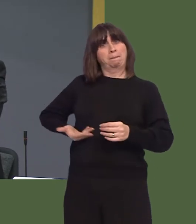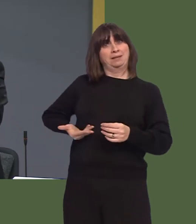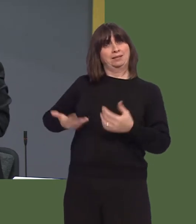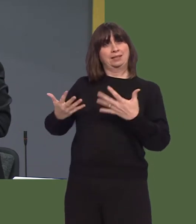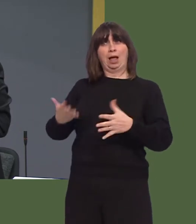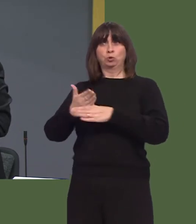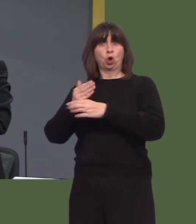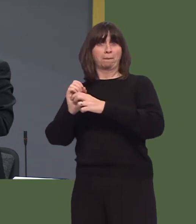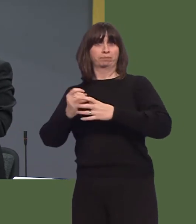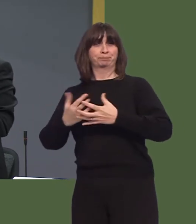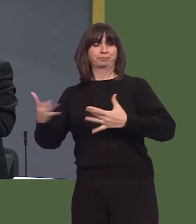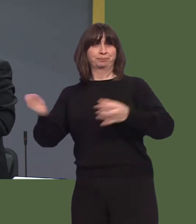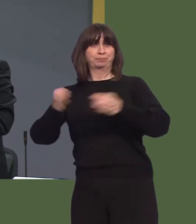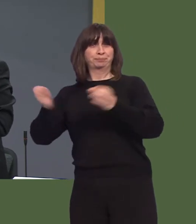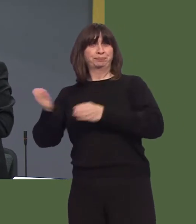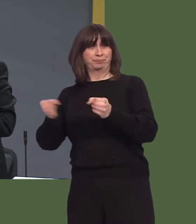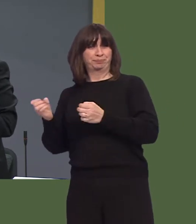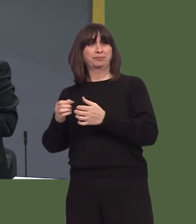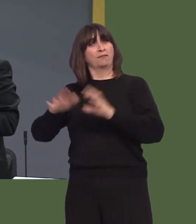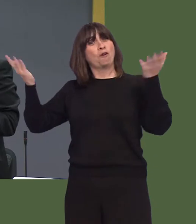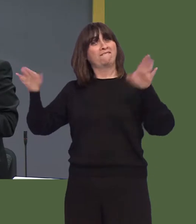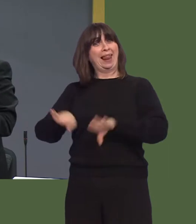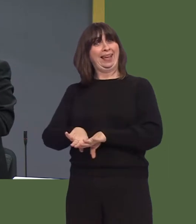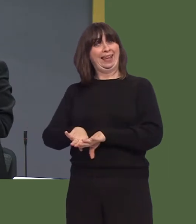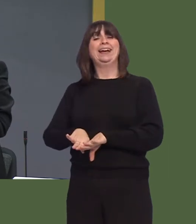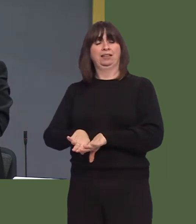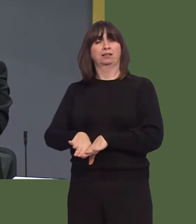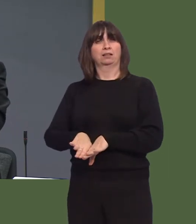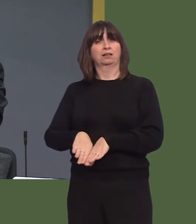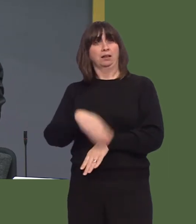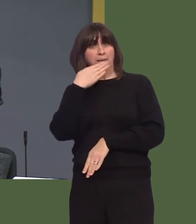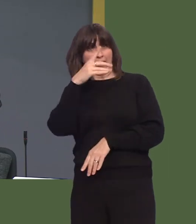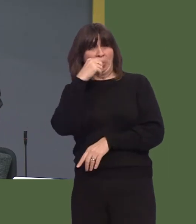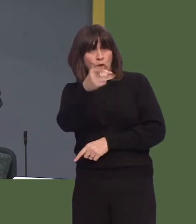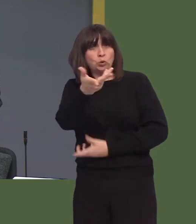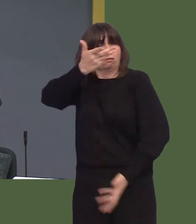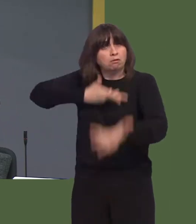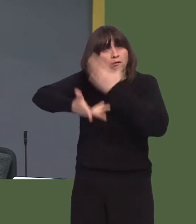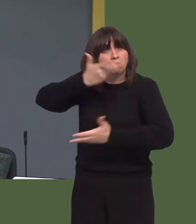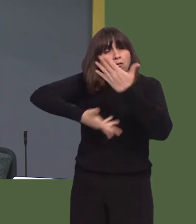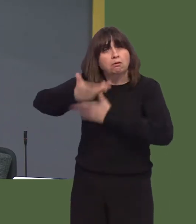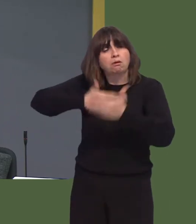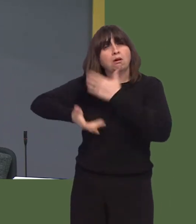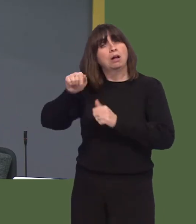but obviously jobs within the Valleys areas? I wonder, First Minister, whether you could actually comment on the company's potential